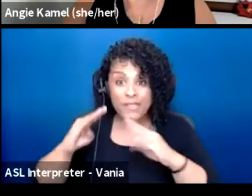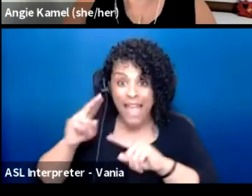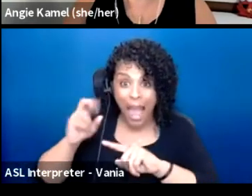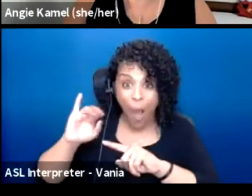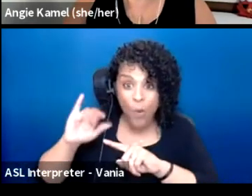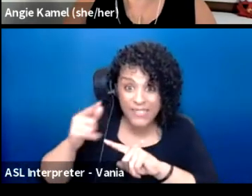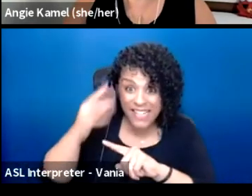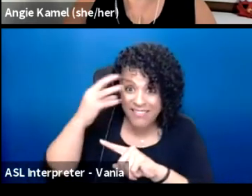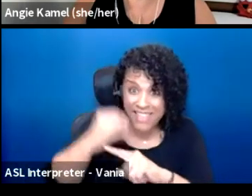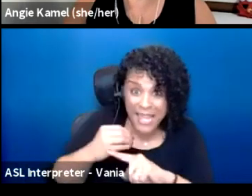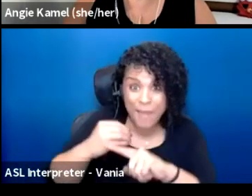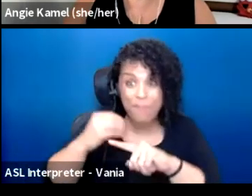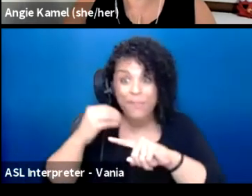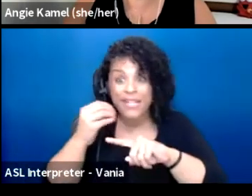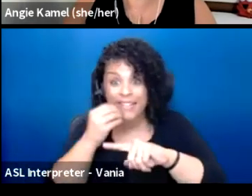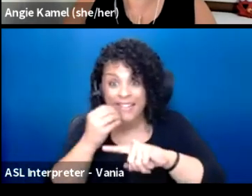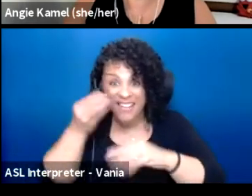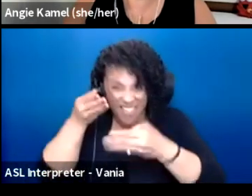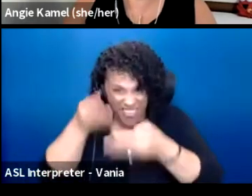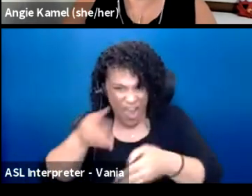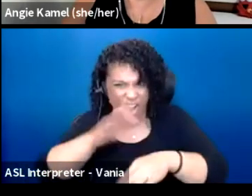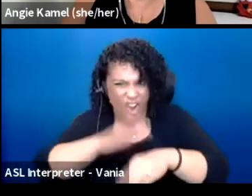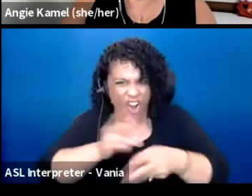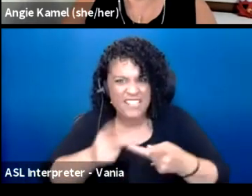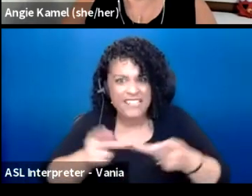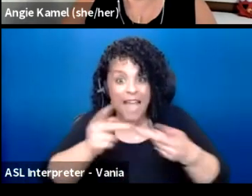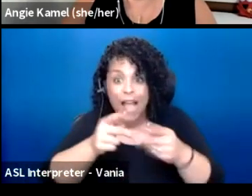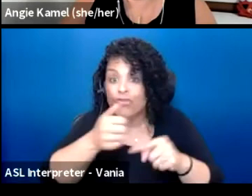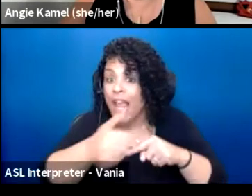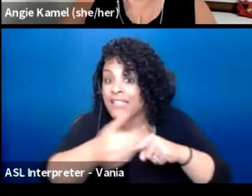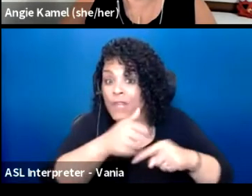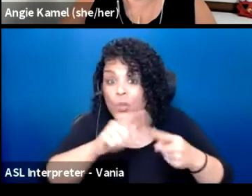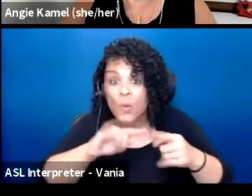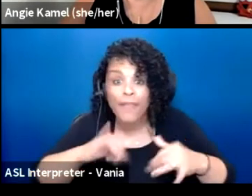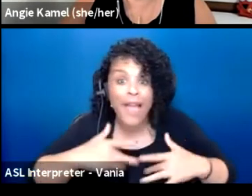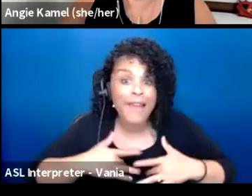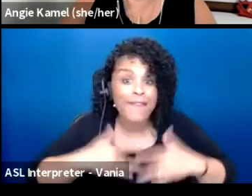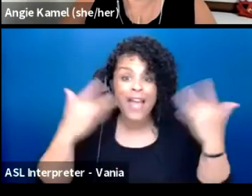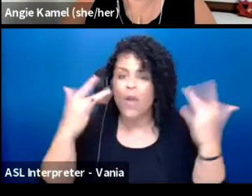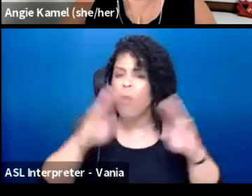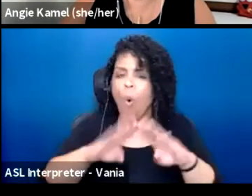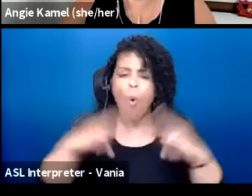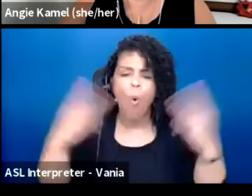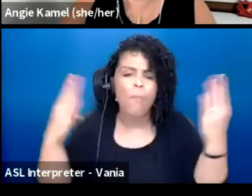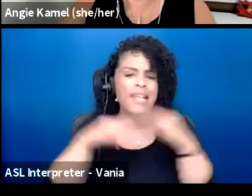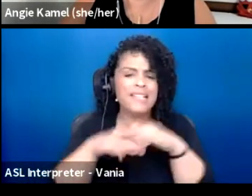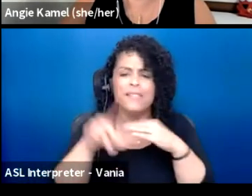that transportation to the events would be open and accessible for all.